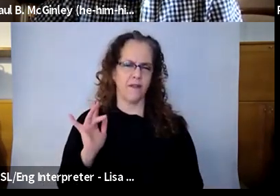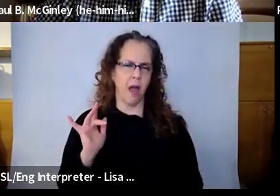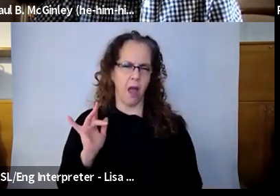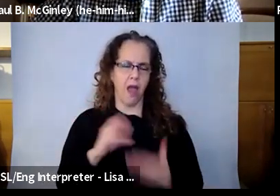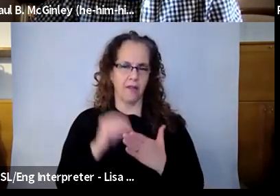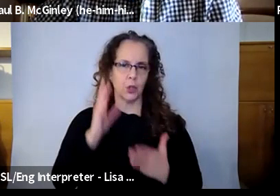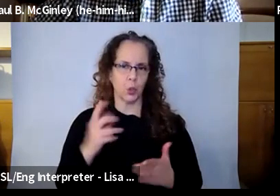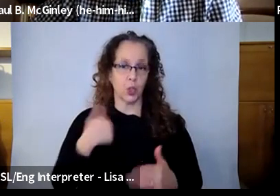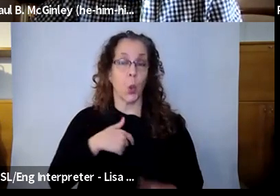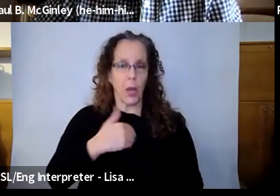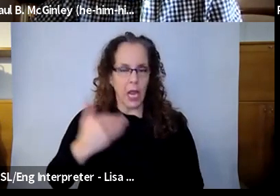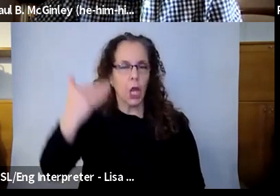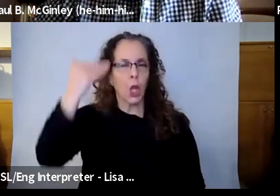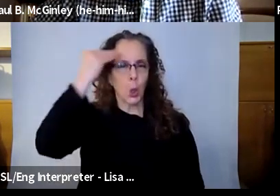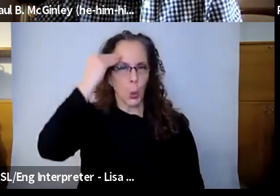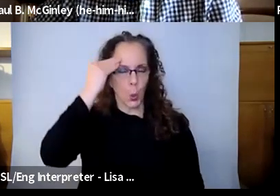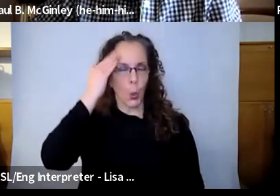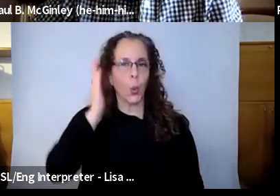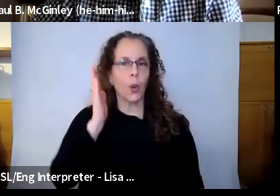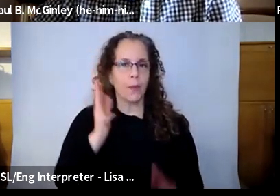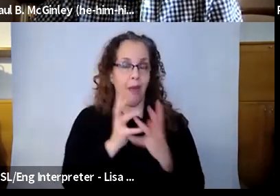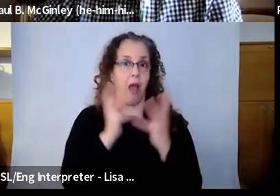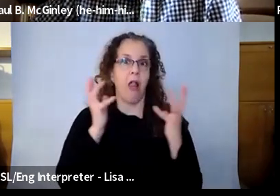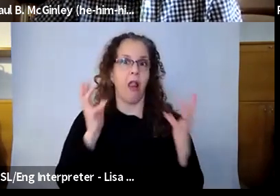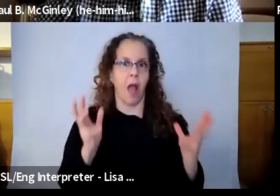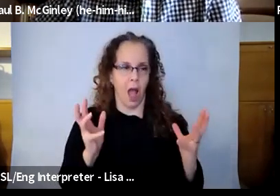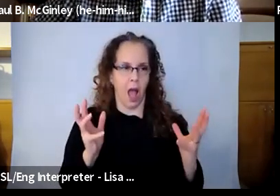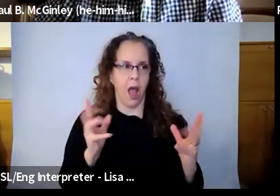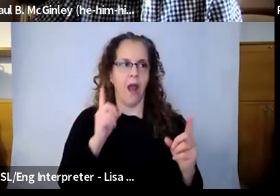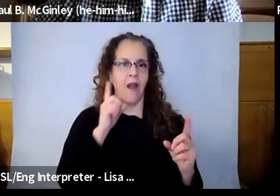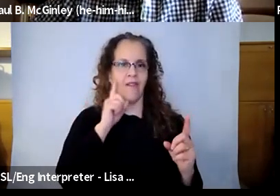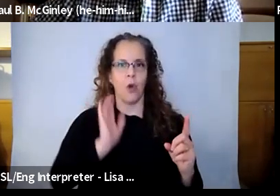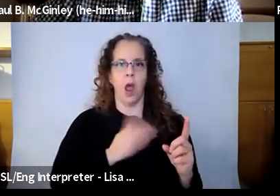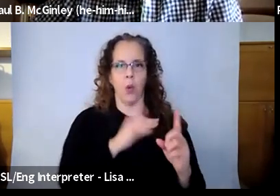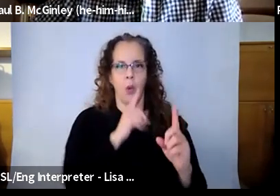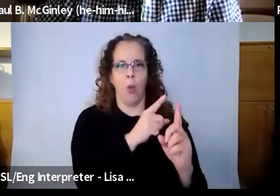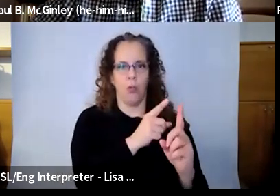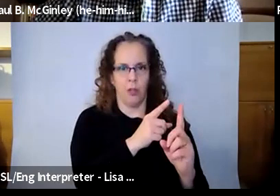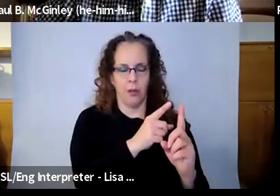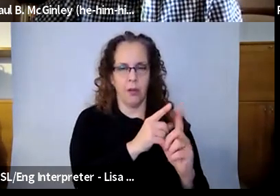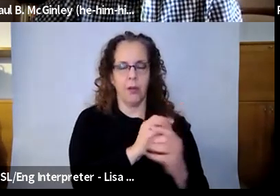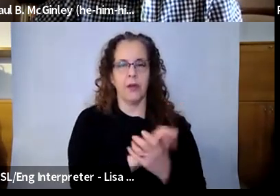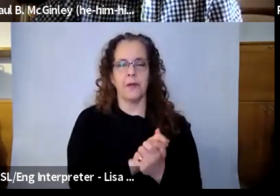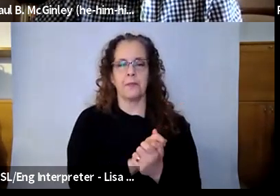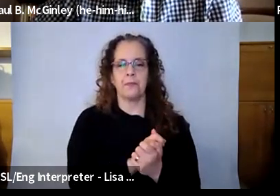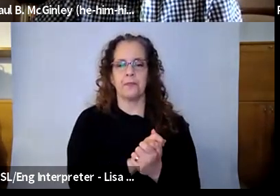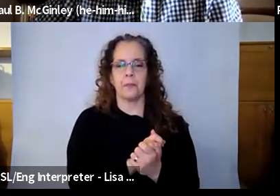going to be a lot of students for the kind of work that we wanted to do. But our primary goal there was serving more